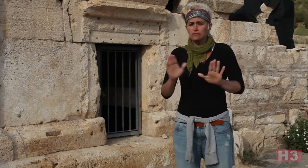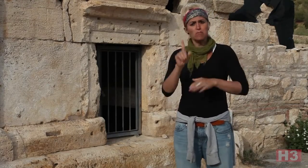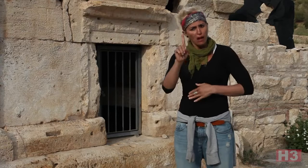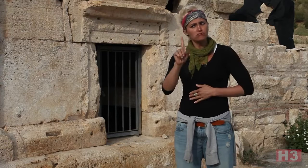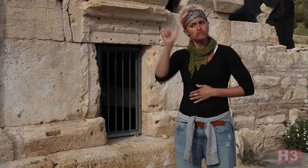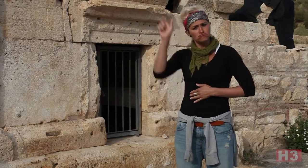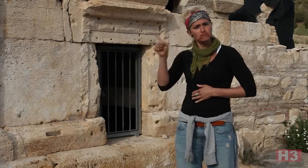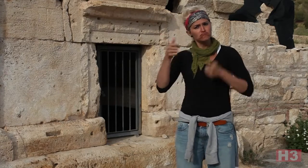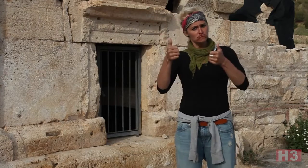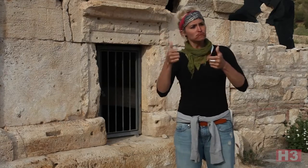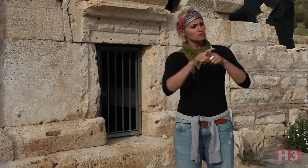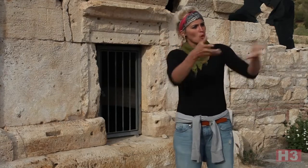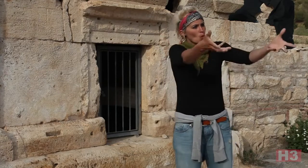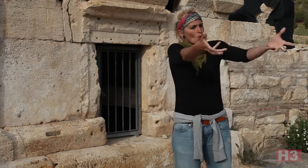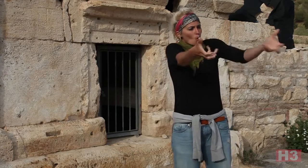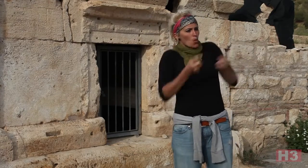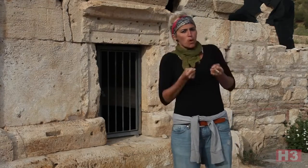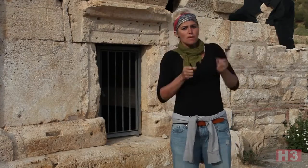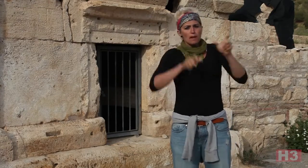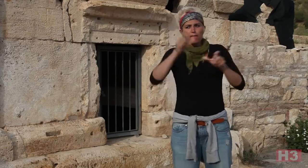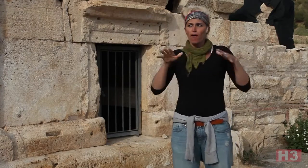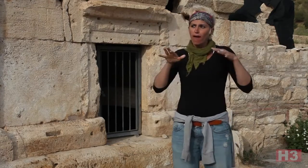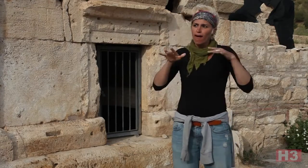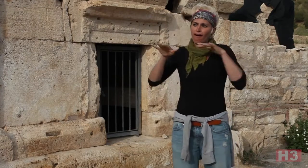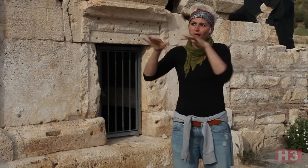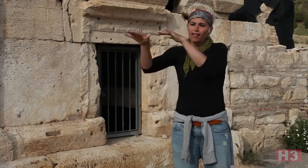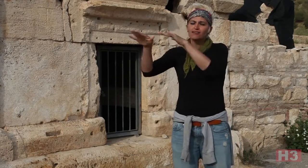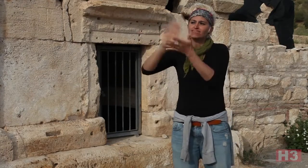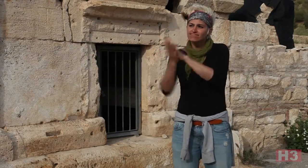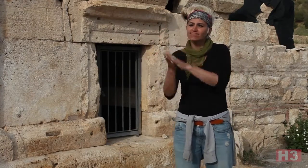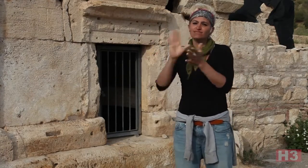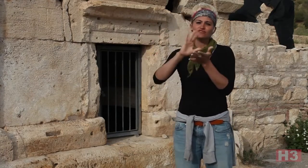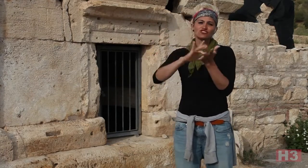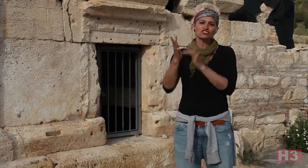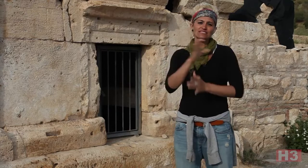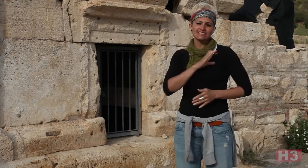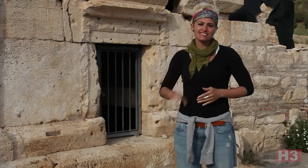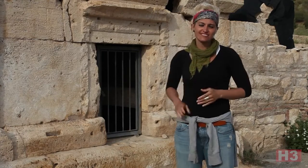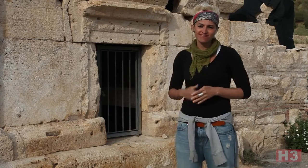Regardless St. Philippe was able to convince people to convert themselves to Christians.